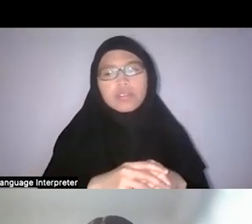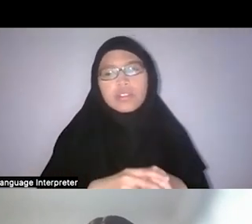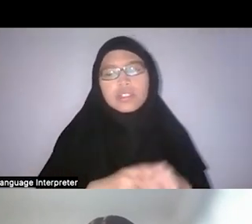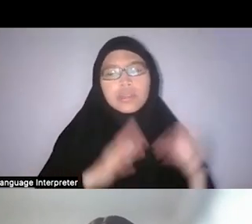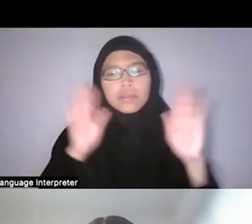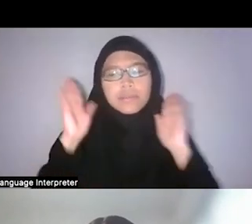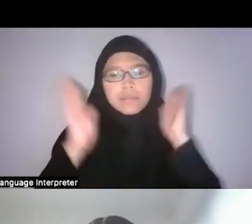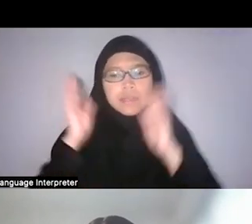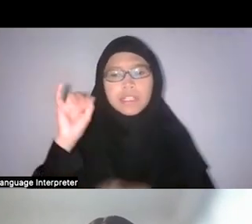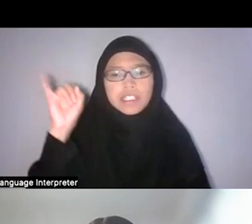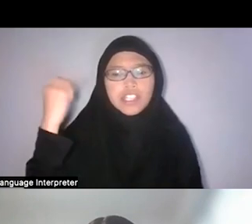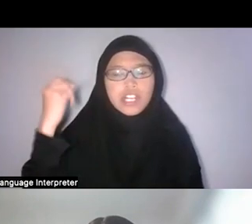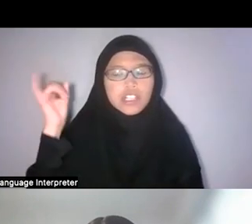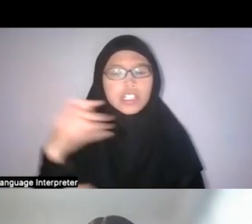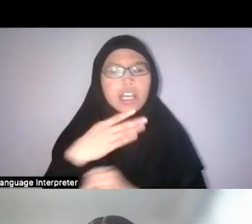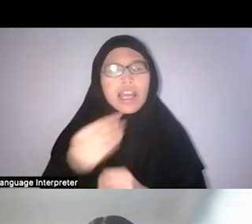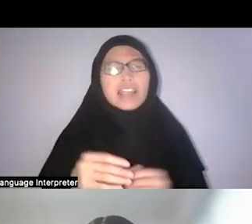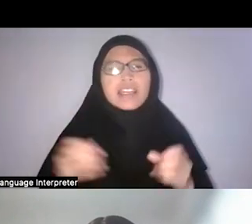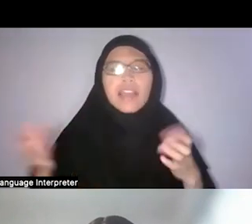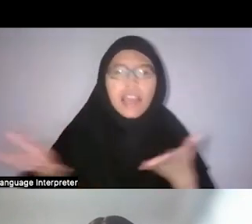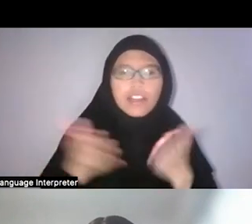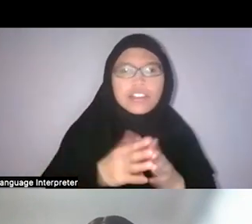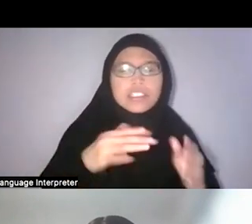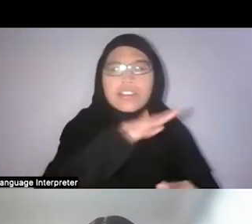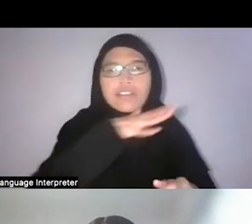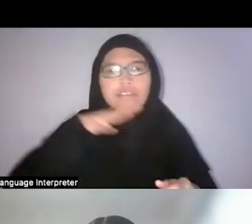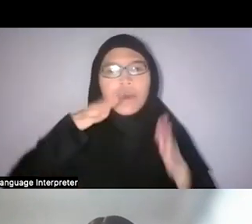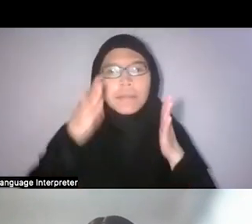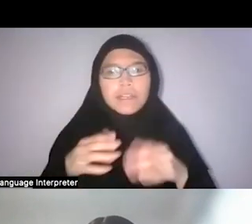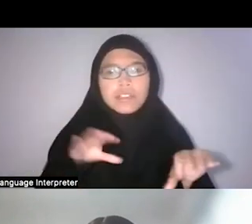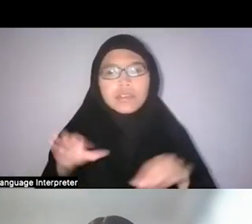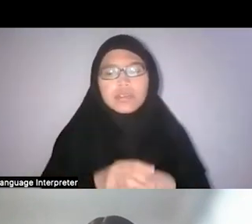And I also notice that a lot of these names, I can only find when